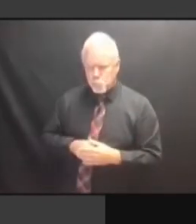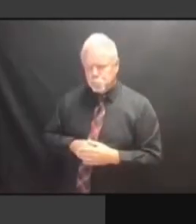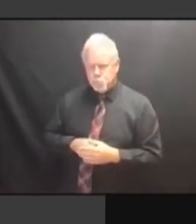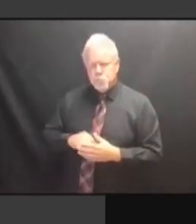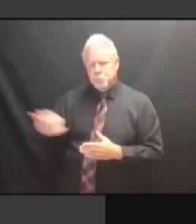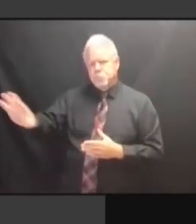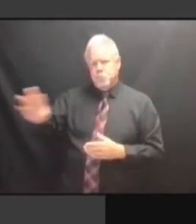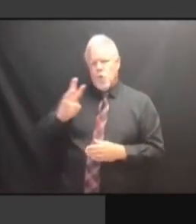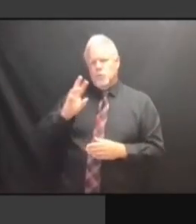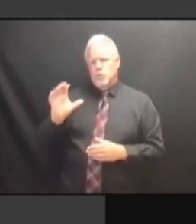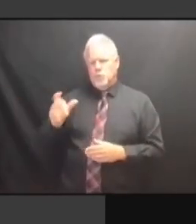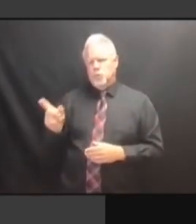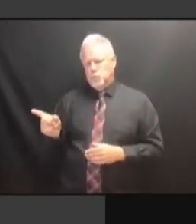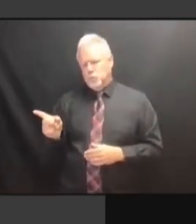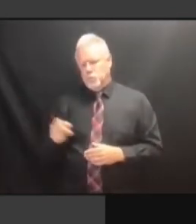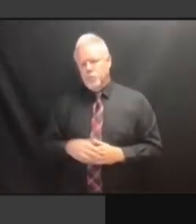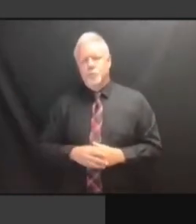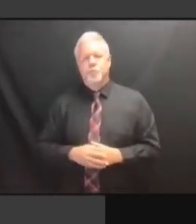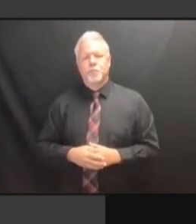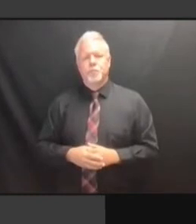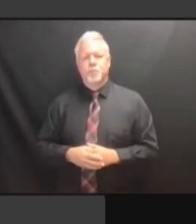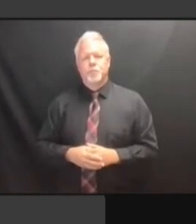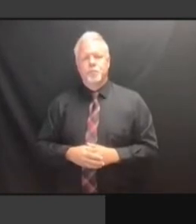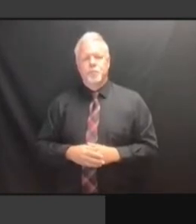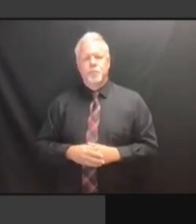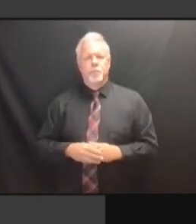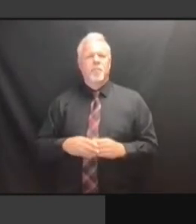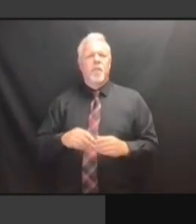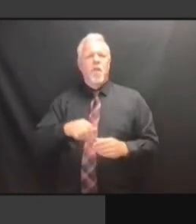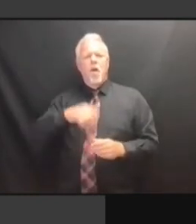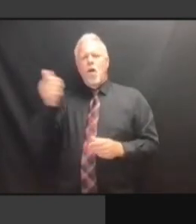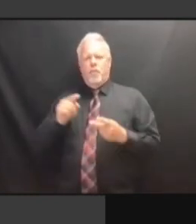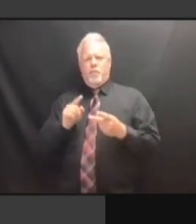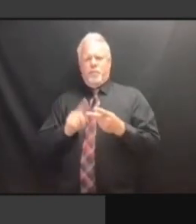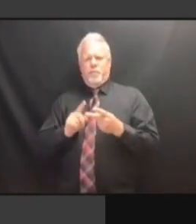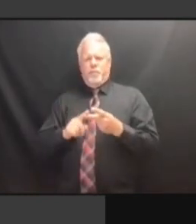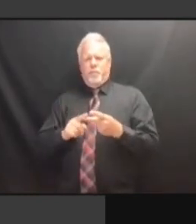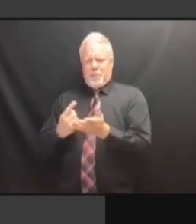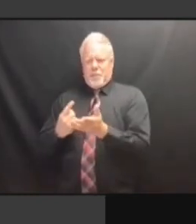YOU GUYS ARE DONE? >> YEAH. YEAH. YEAH. >> YEAH. >> OKAY. OKAY. OKAY. ALL OKAY. ALL RIGHT. ALL RIGHT. ALL RIGHT. THANK ALL RIGHT. THANK YOU. THANK YOU. THANK YOU. THEN THANK YOU. THEN WE'LL THANK YOU. THEN WE'LL MOVE THANK YOU. THEN WE'LL MOVE ON